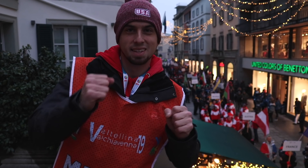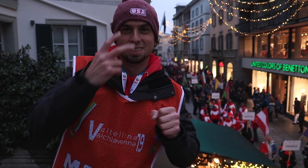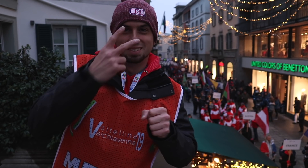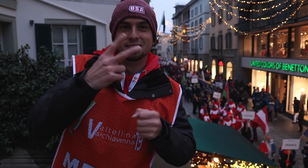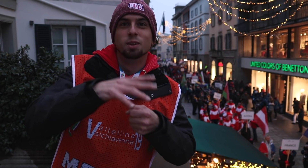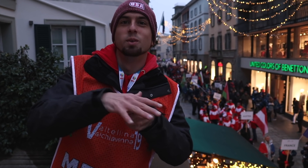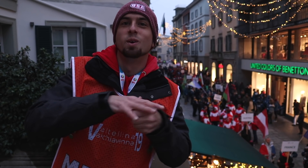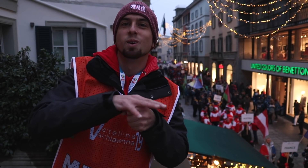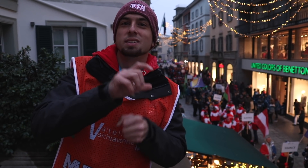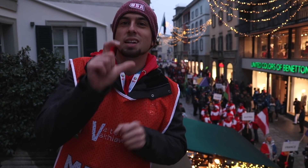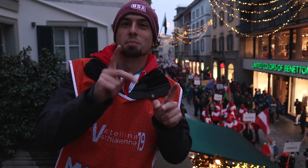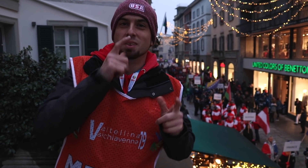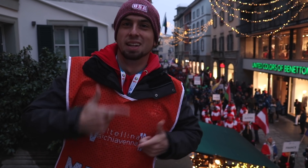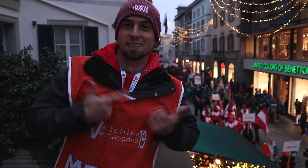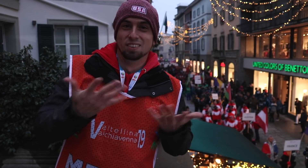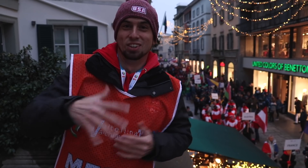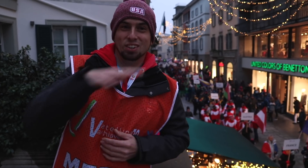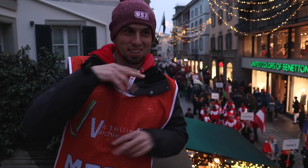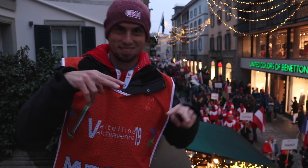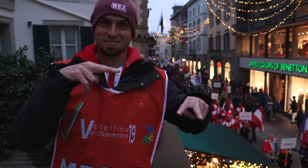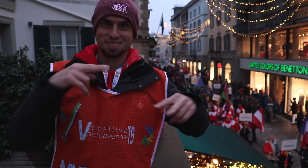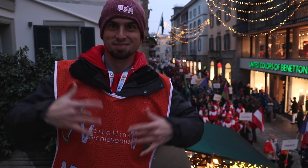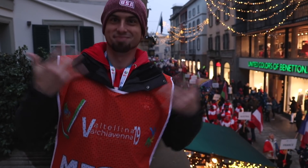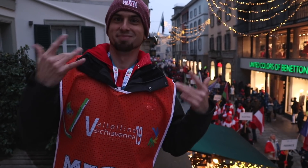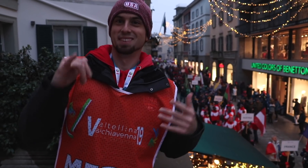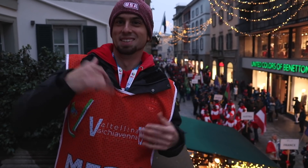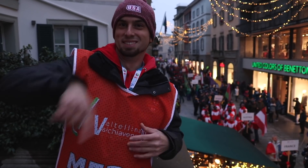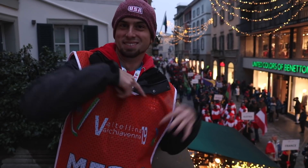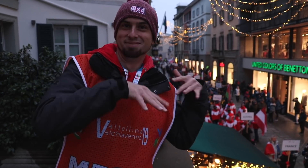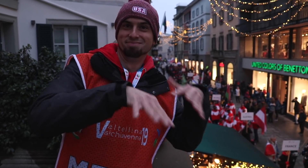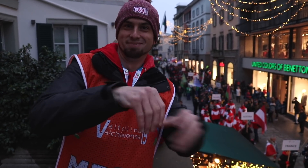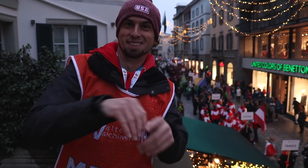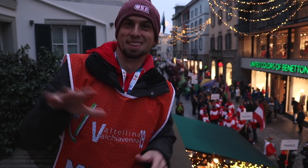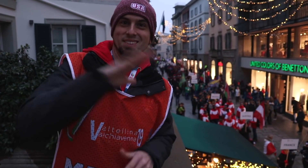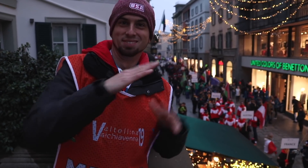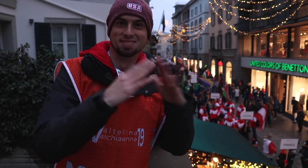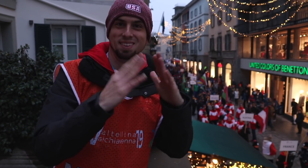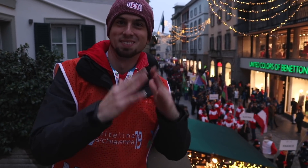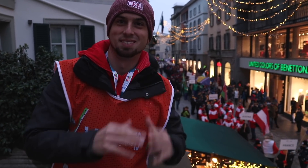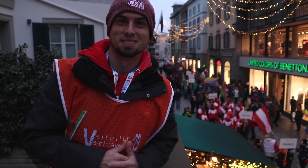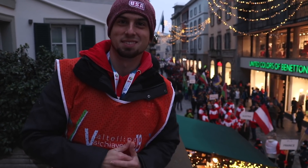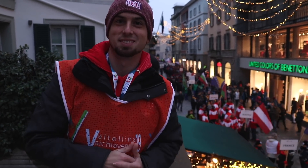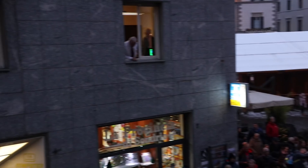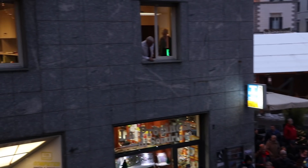You can see that local Italians who live here are thrilled there's this march in their town.